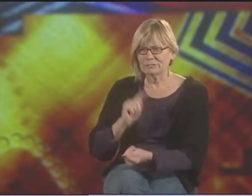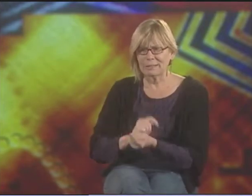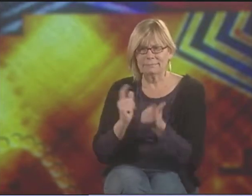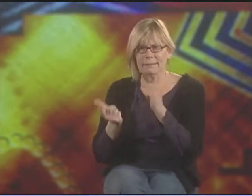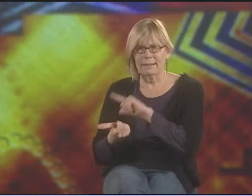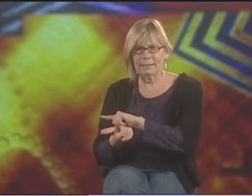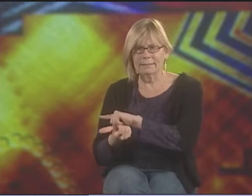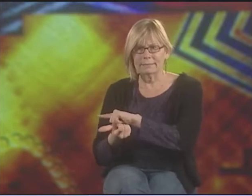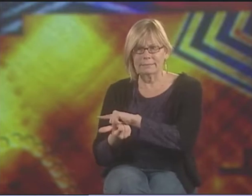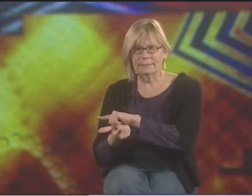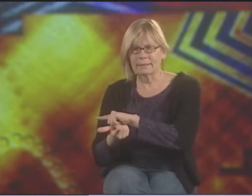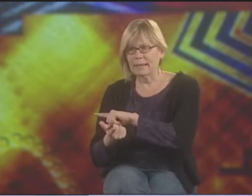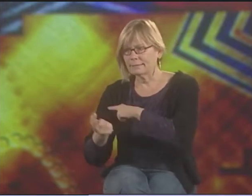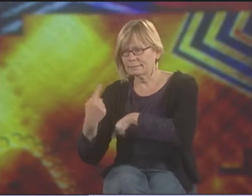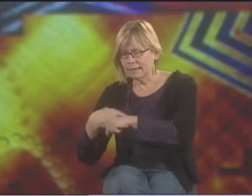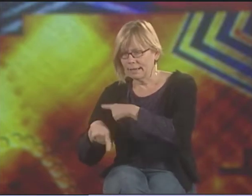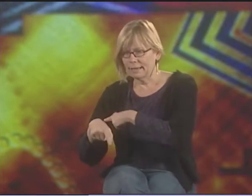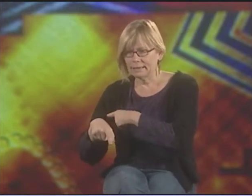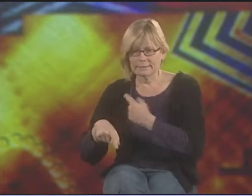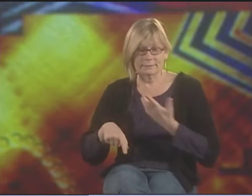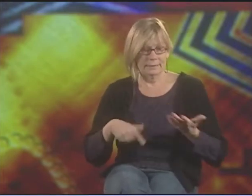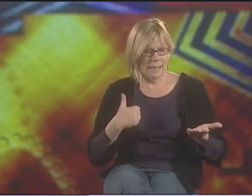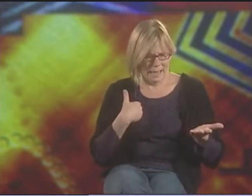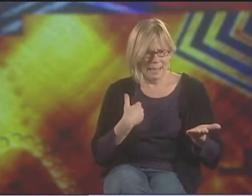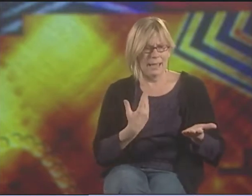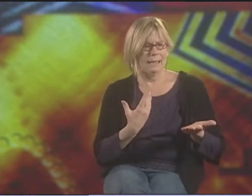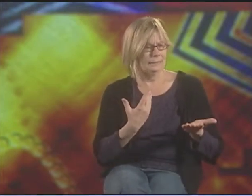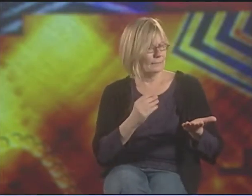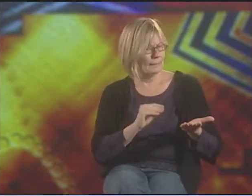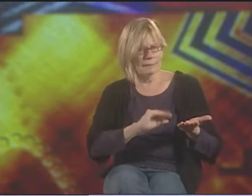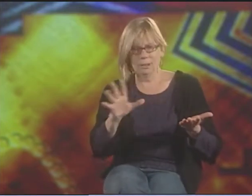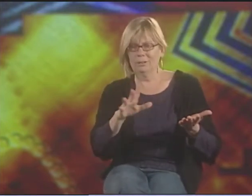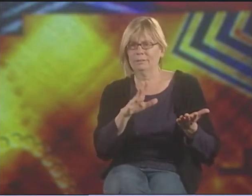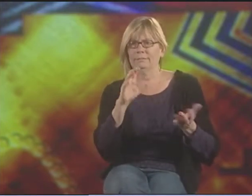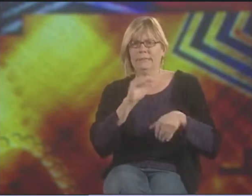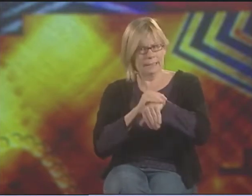LOOKING AT HOW HE HAD TRANSLATED HIS WRITTEN POEM TO SIGNED RENDITION.